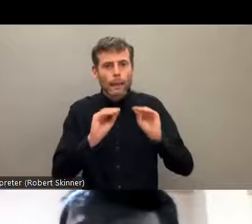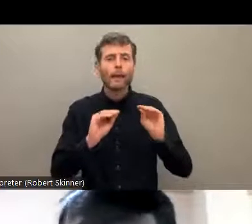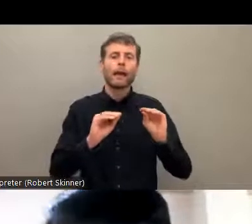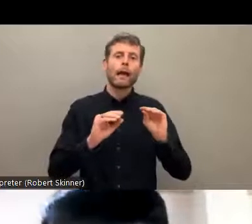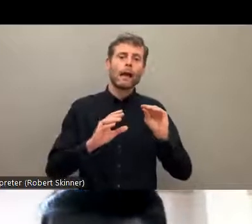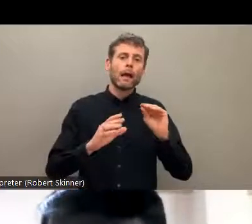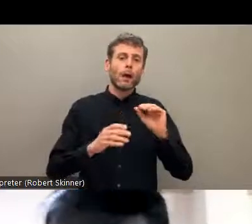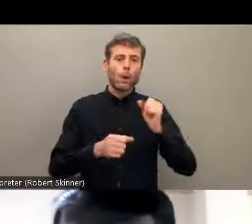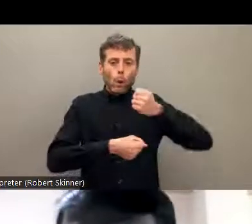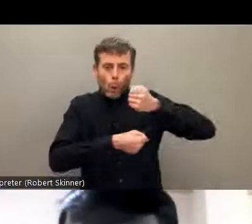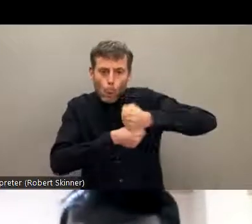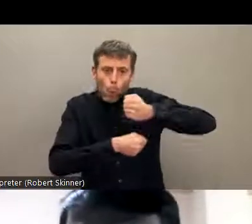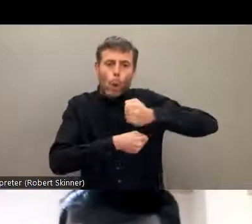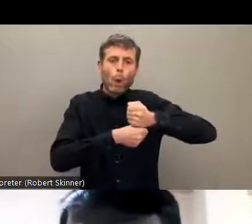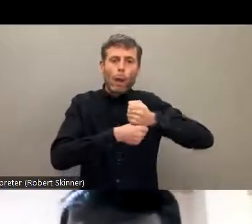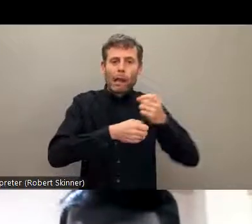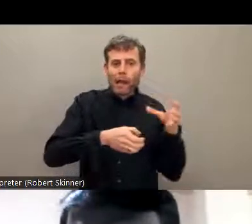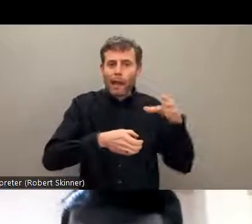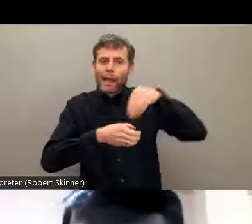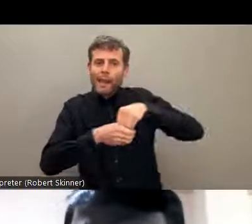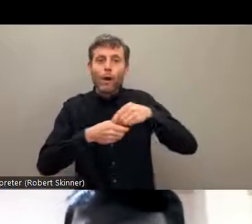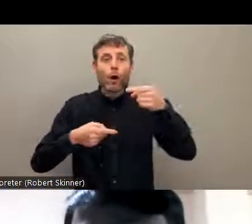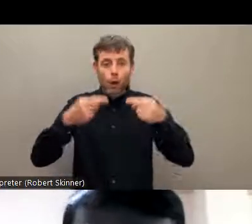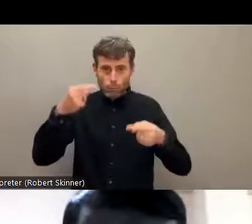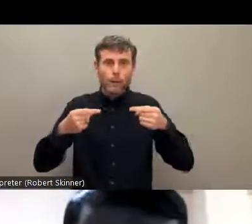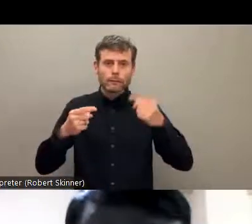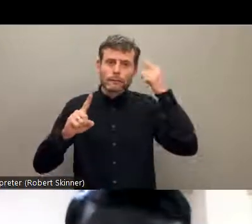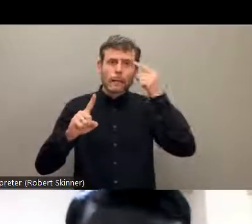education and political areas, where they are